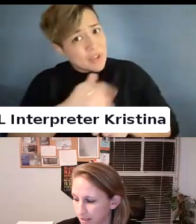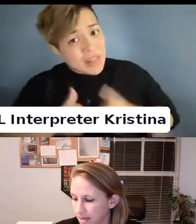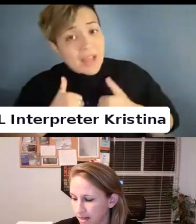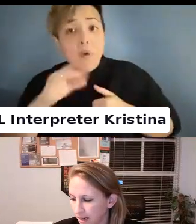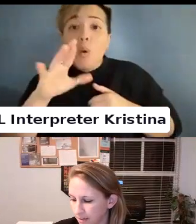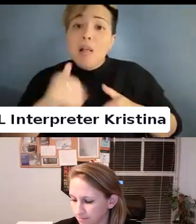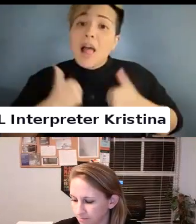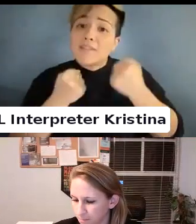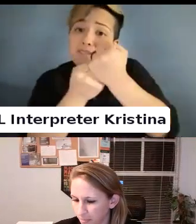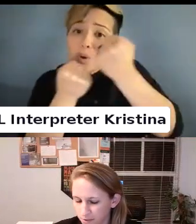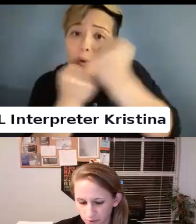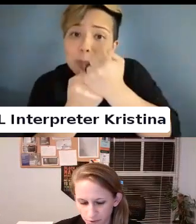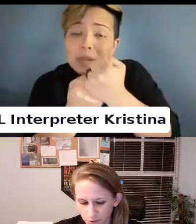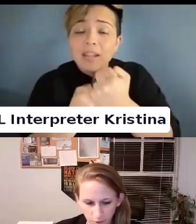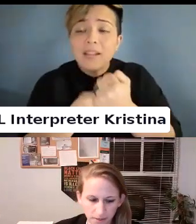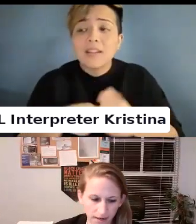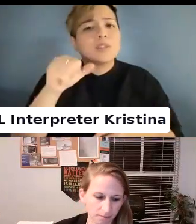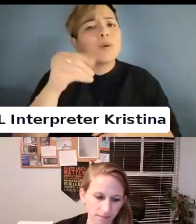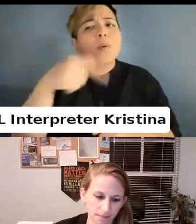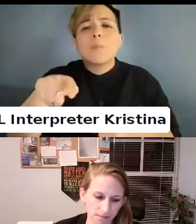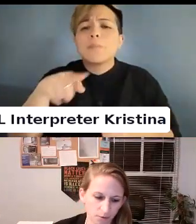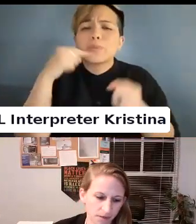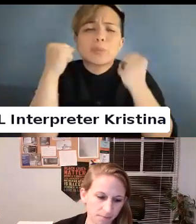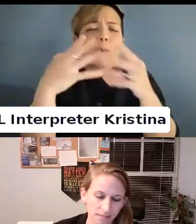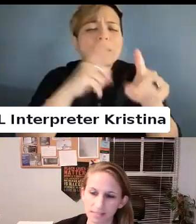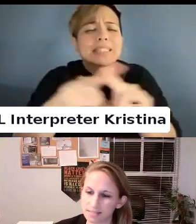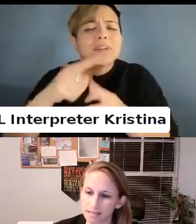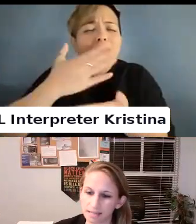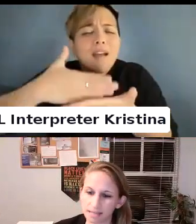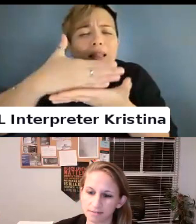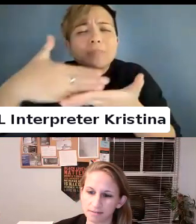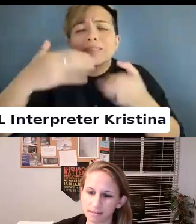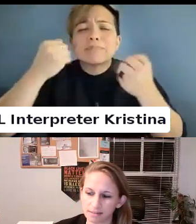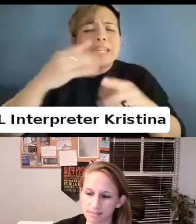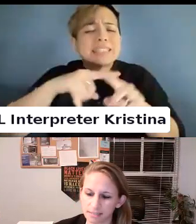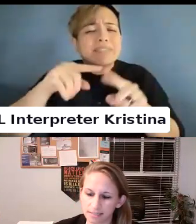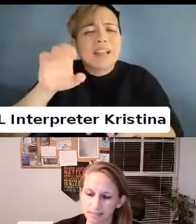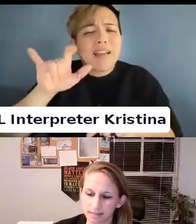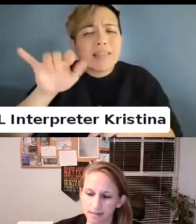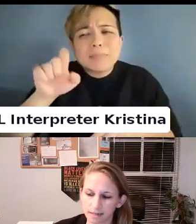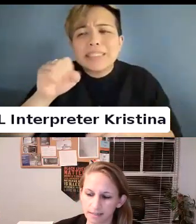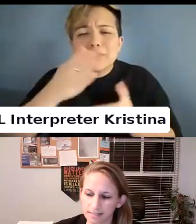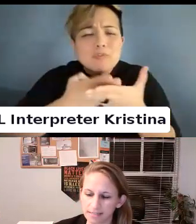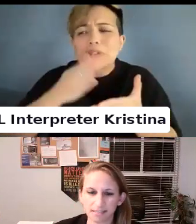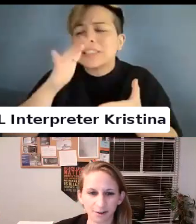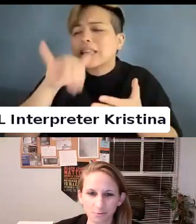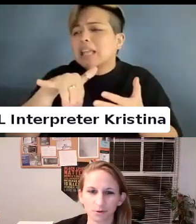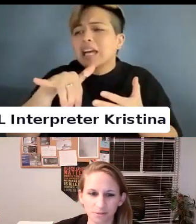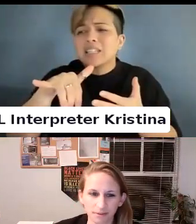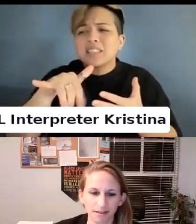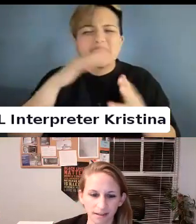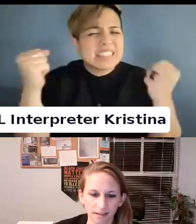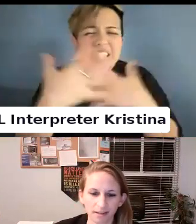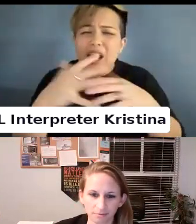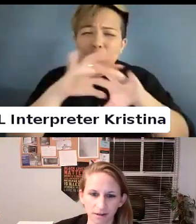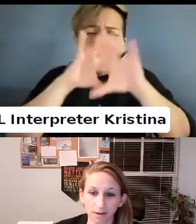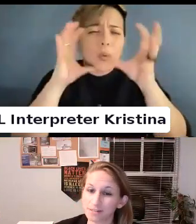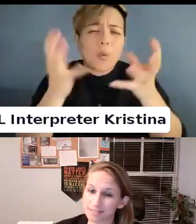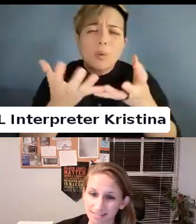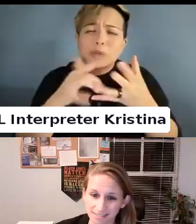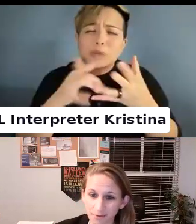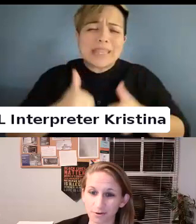And so there are so many elements and so many pieces it is a scary world to be living in